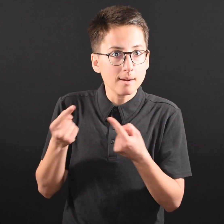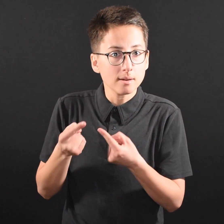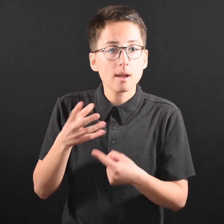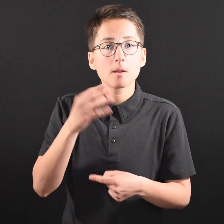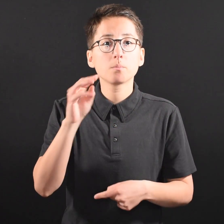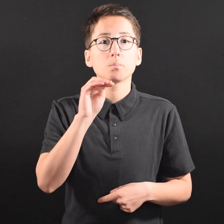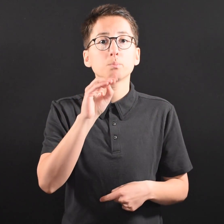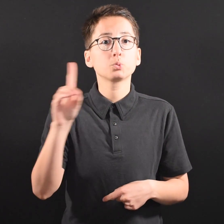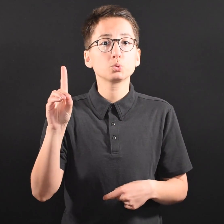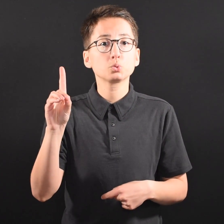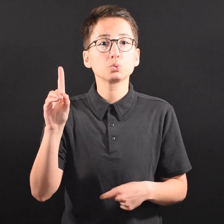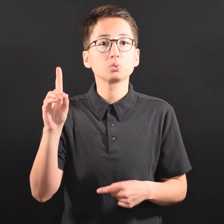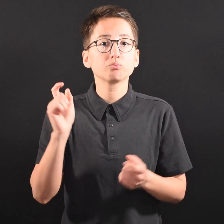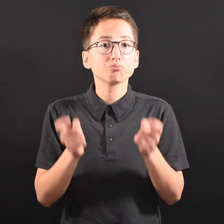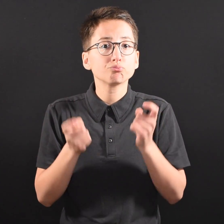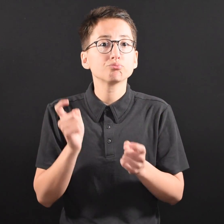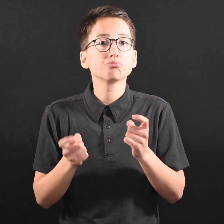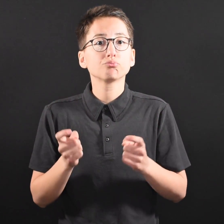and mood elevators. ●